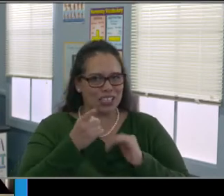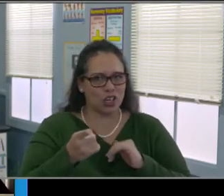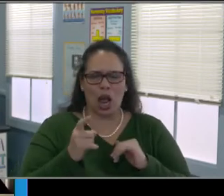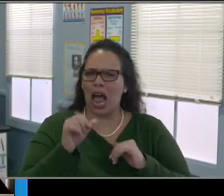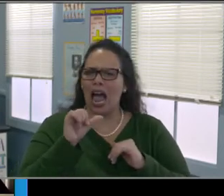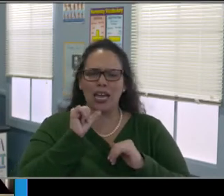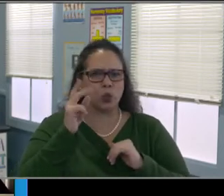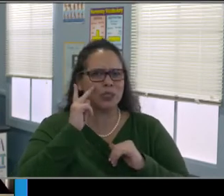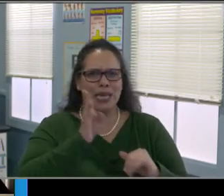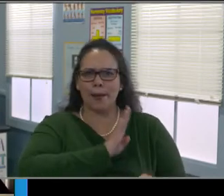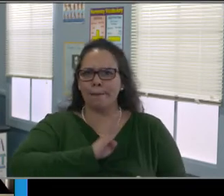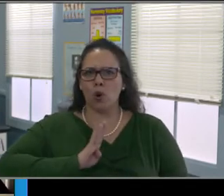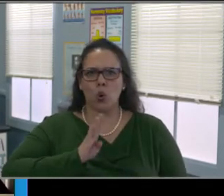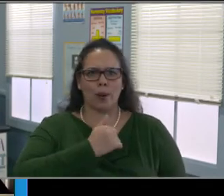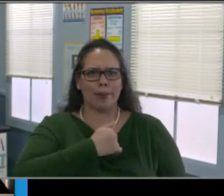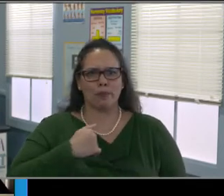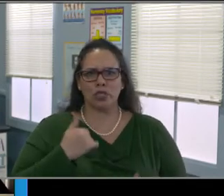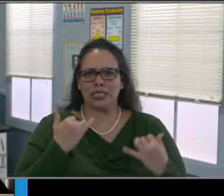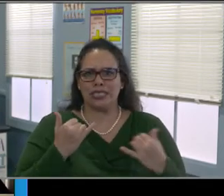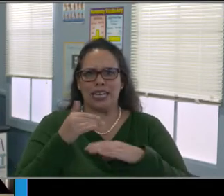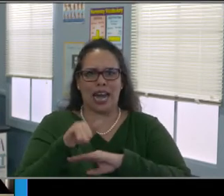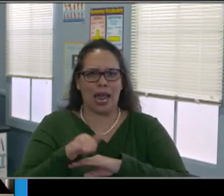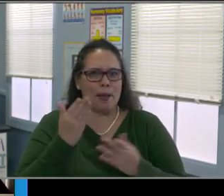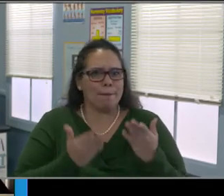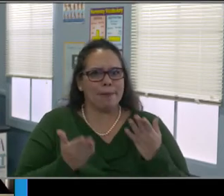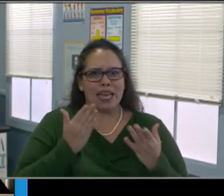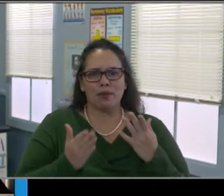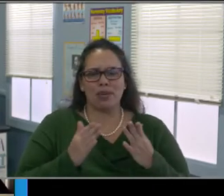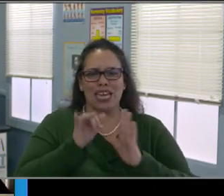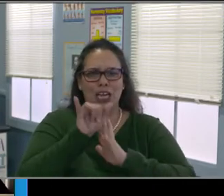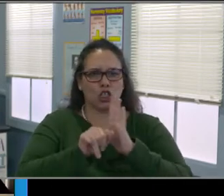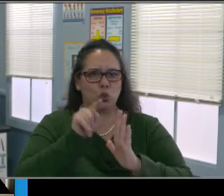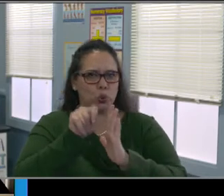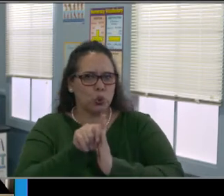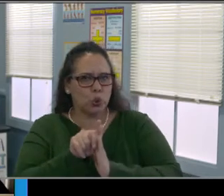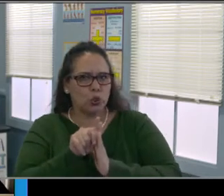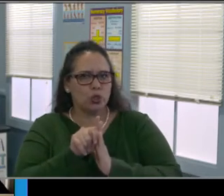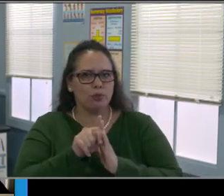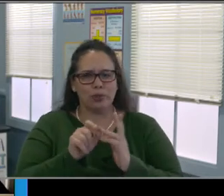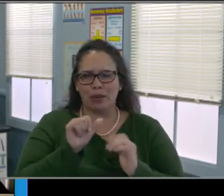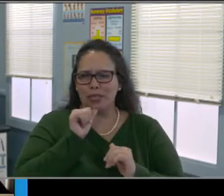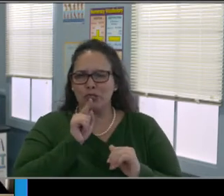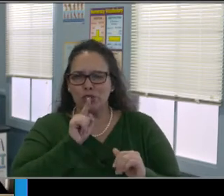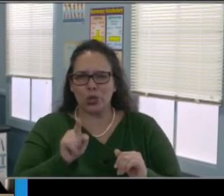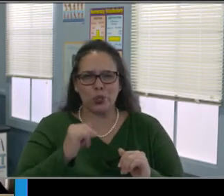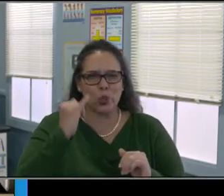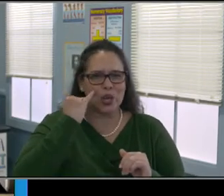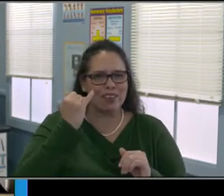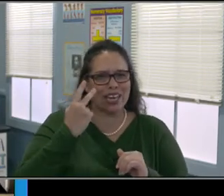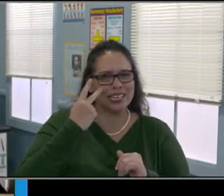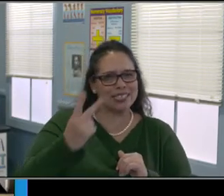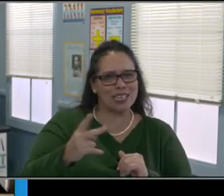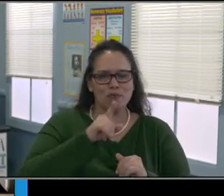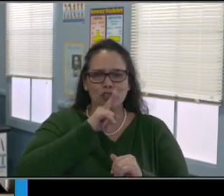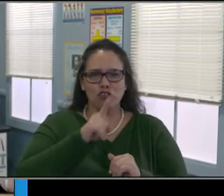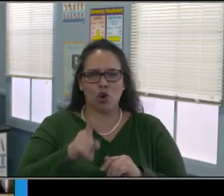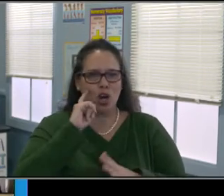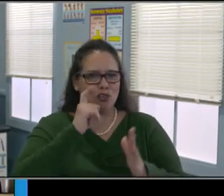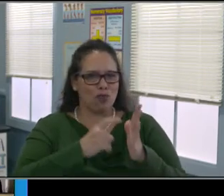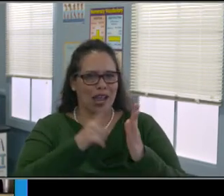will be emphasized and highlighted and talk about more deeply on January 7th. And I know that Dr. Rachel Heenan,